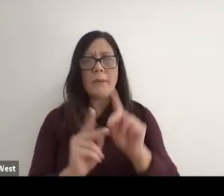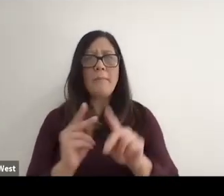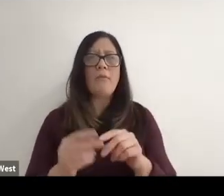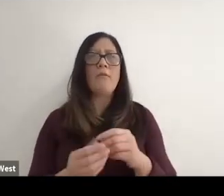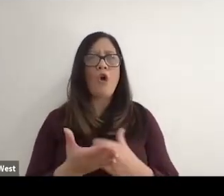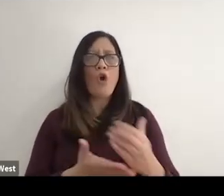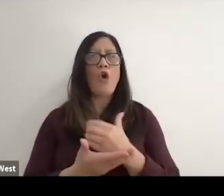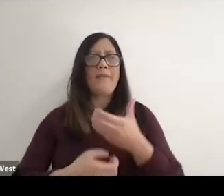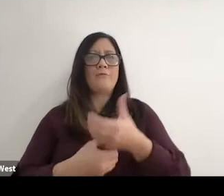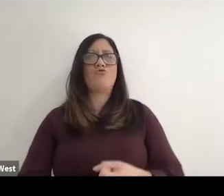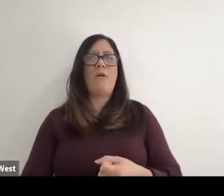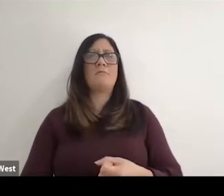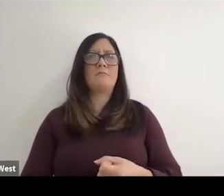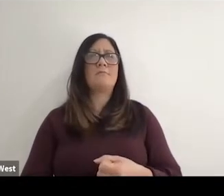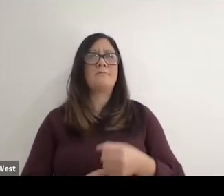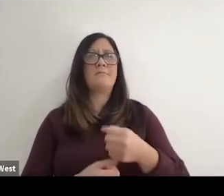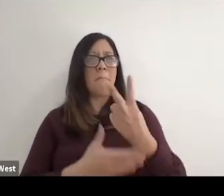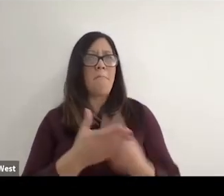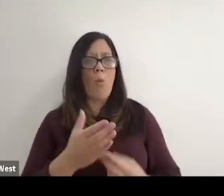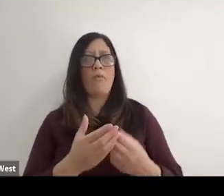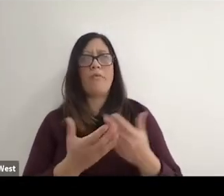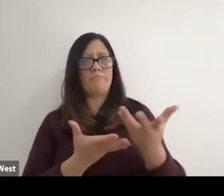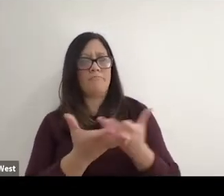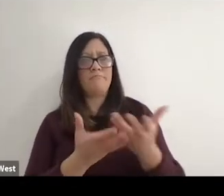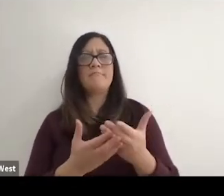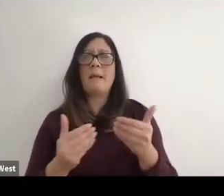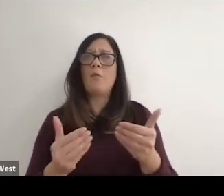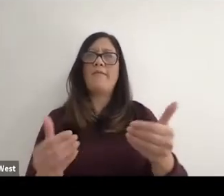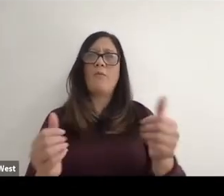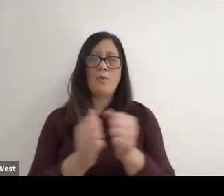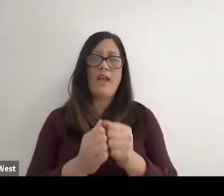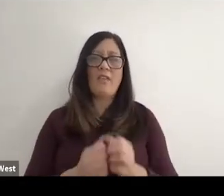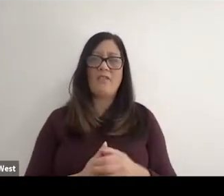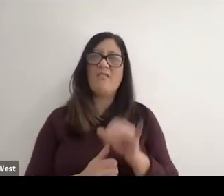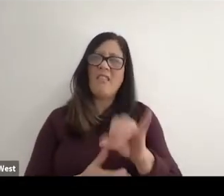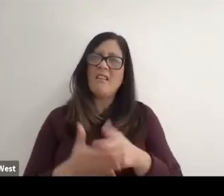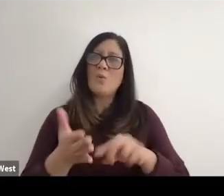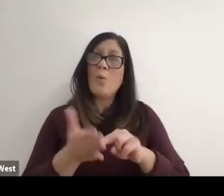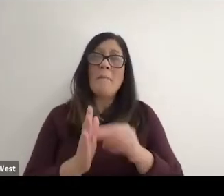trusting you and moving forward together. And I think I think that's what it's all about.